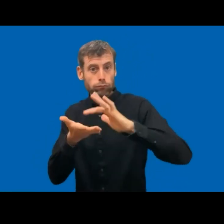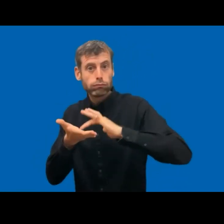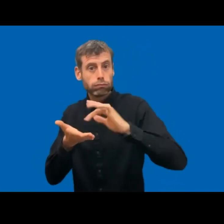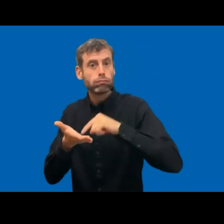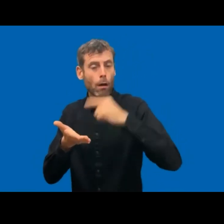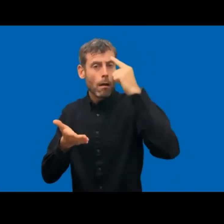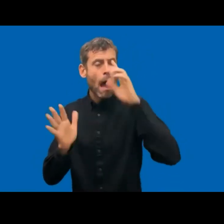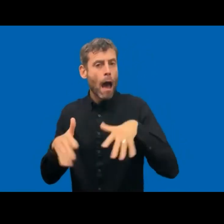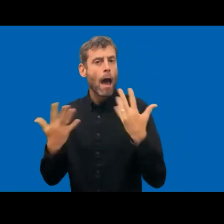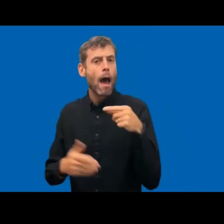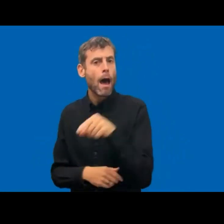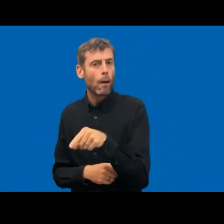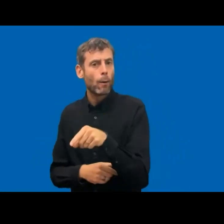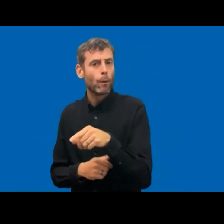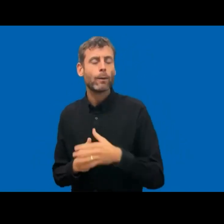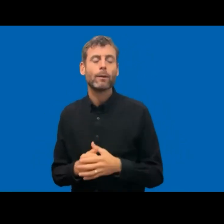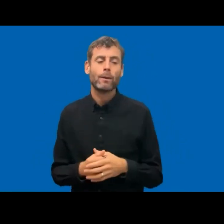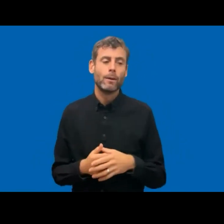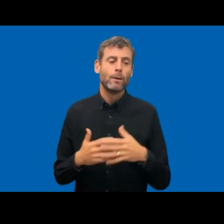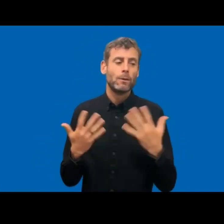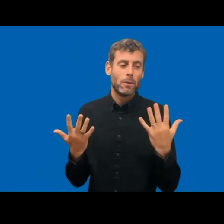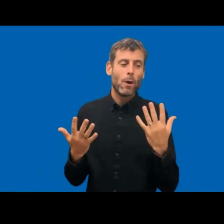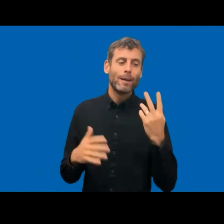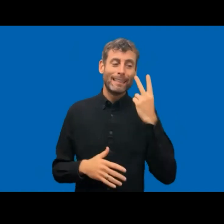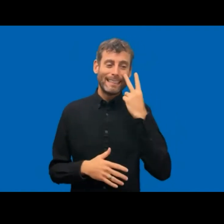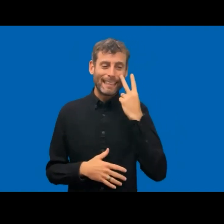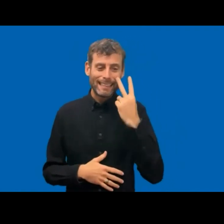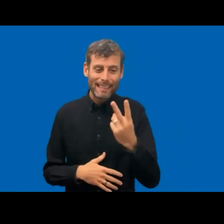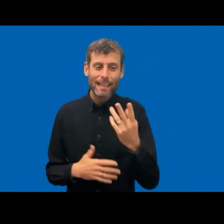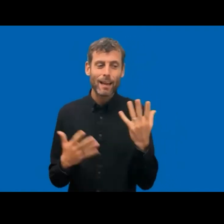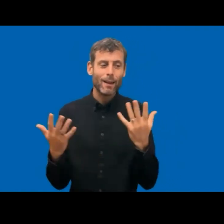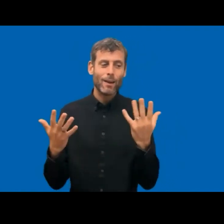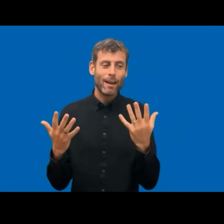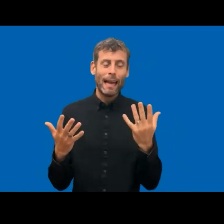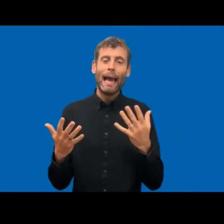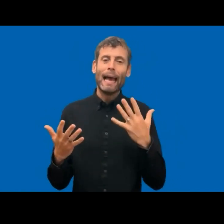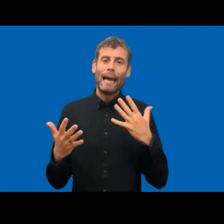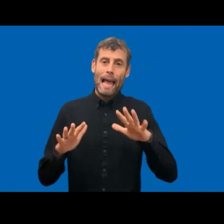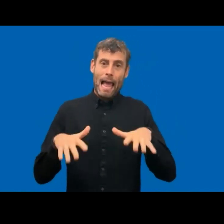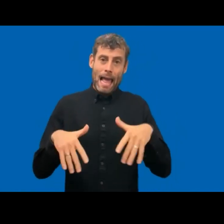the possibility for persons with disabilities to work in the public sector as web editors